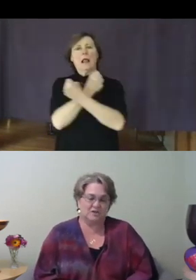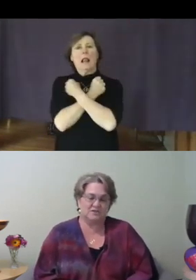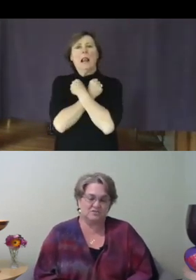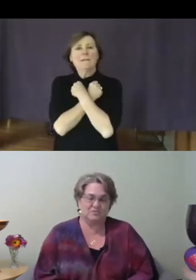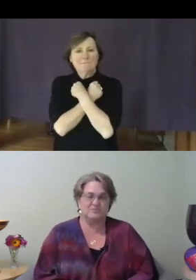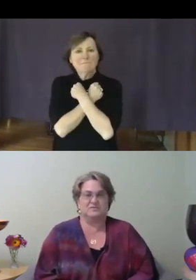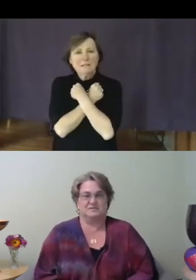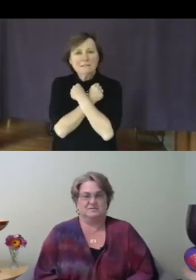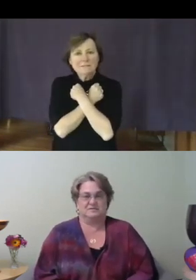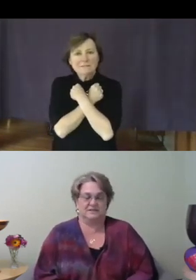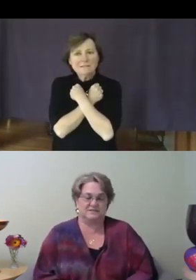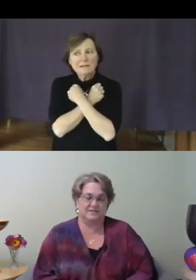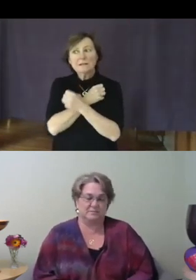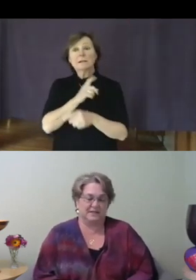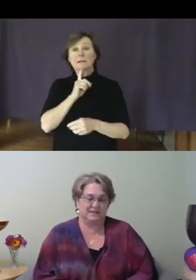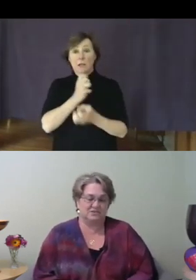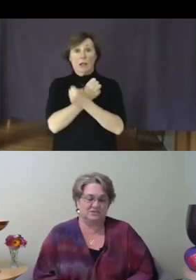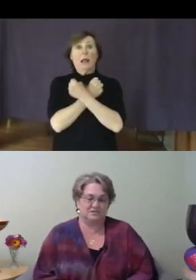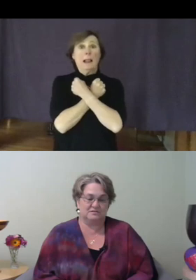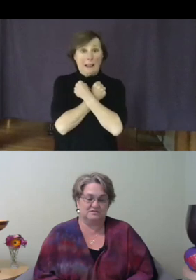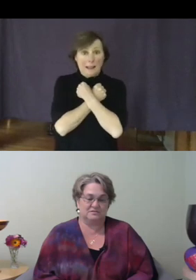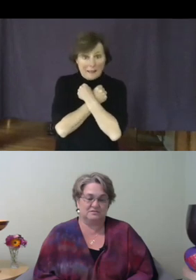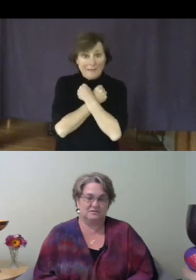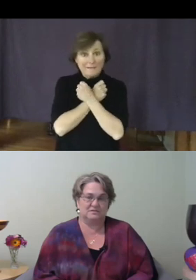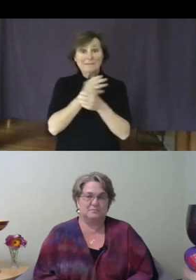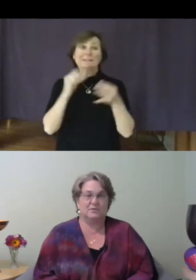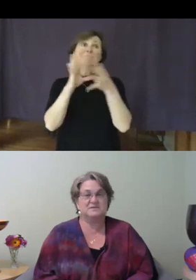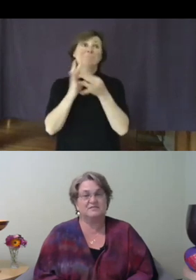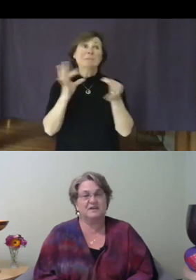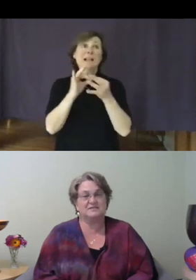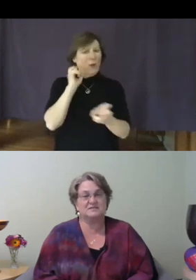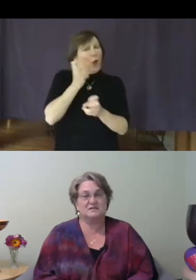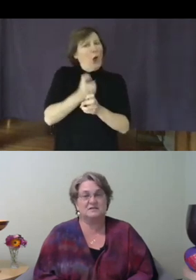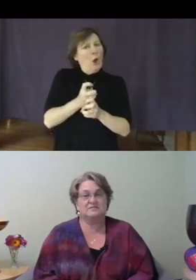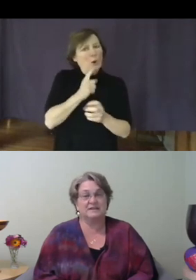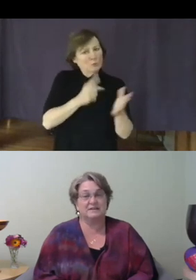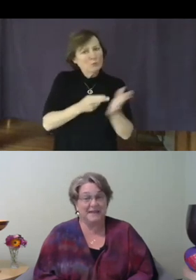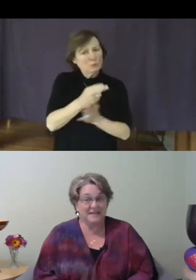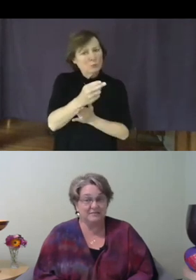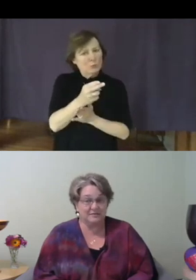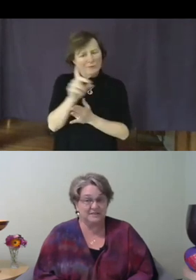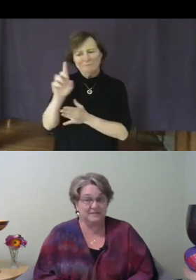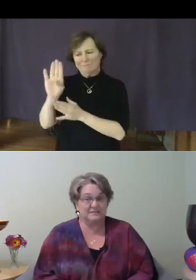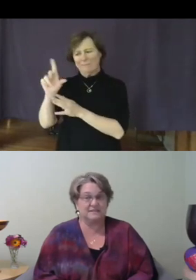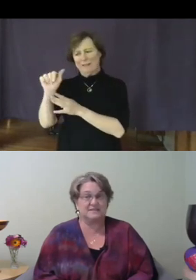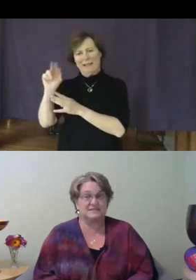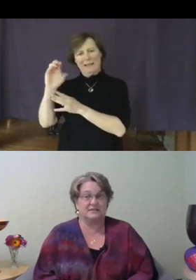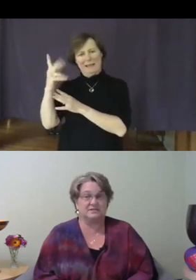truths," says David Blanchard. Most of us find it painful to live at this level of